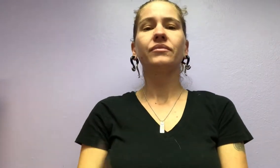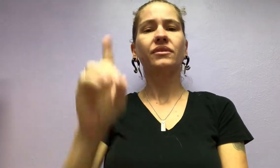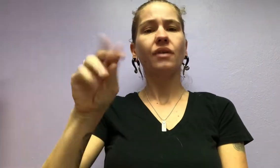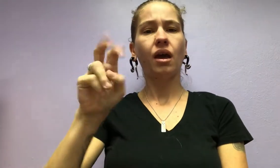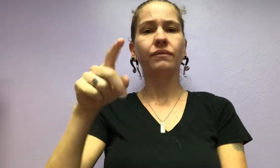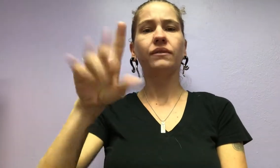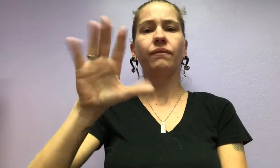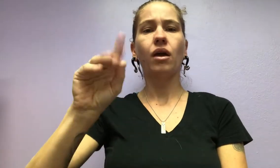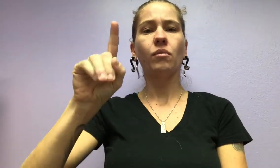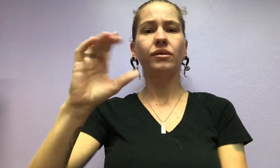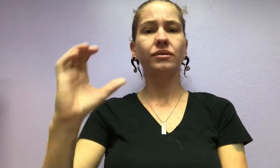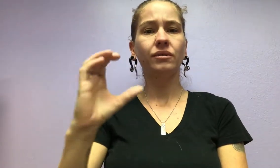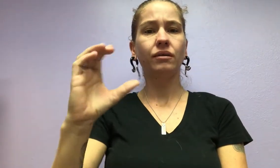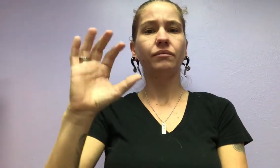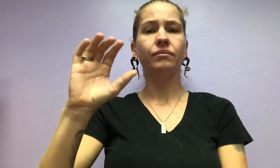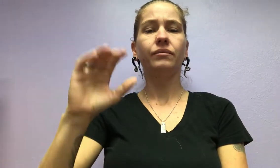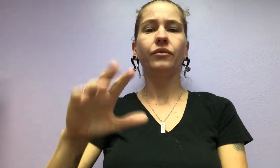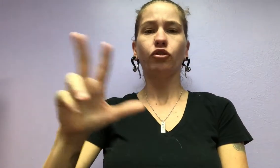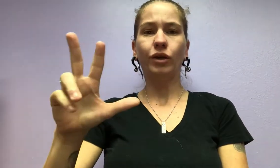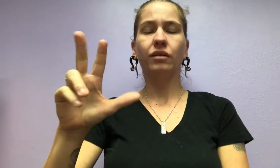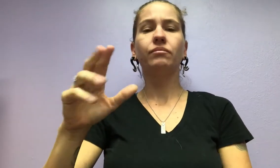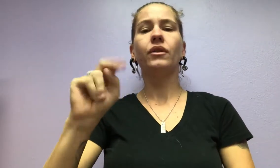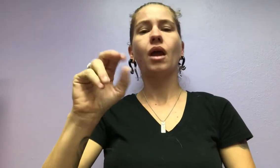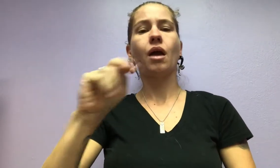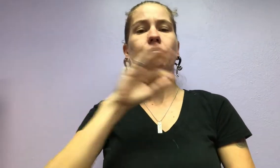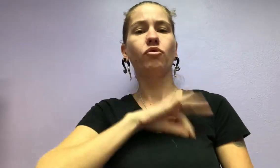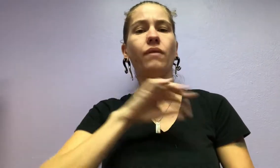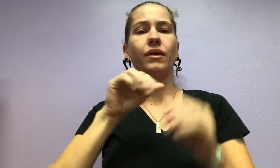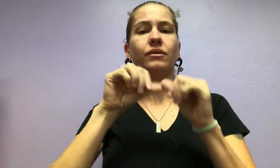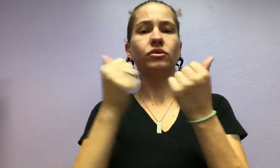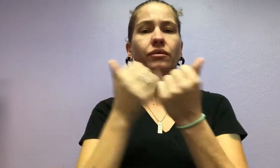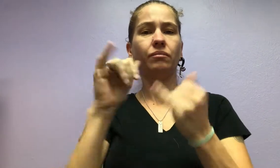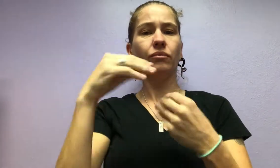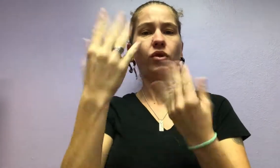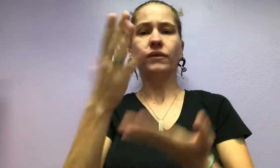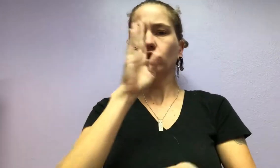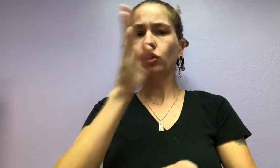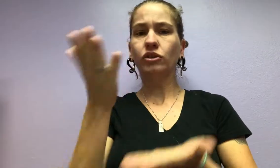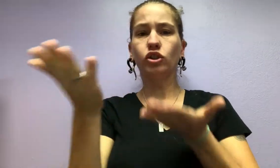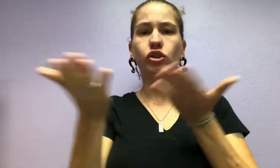DOVE is a 501c3 nonprofit organization that provides direct service